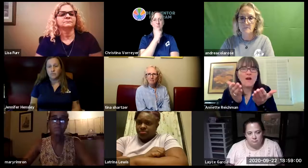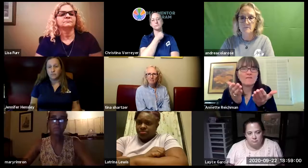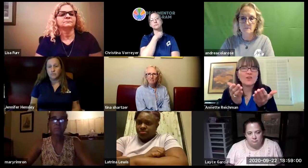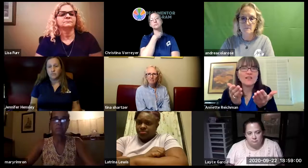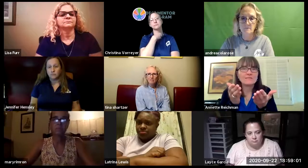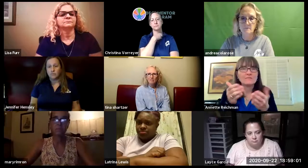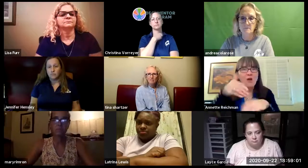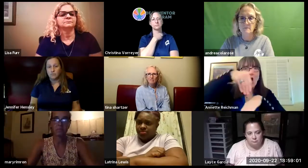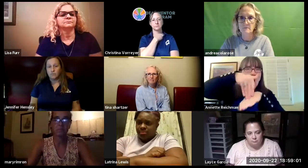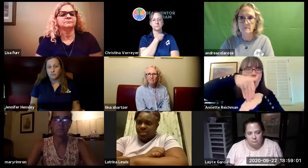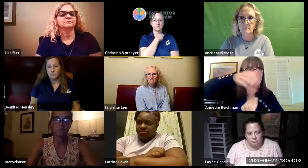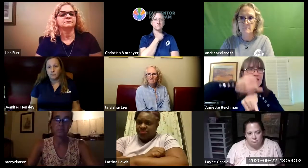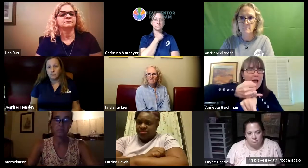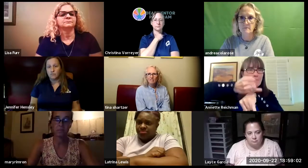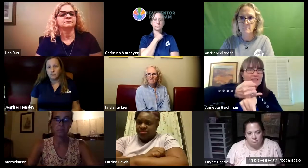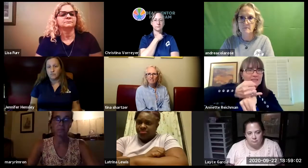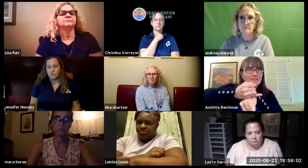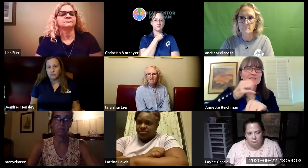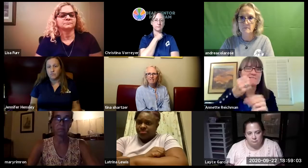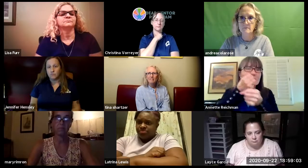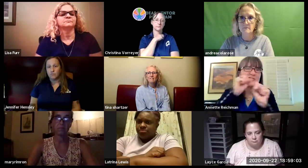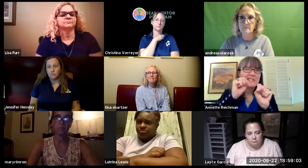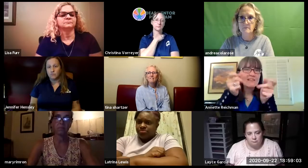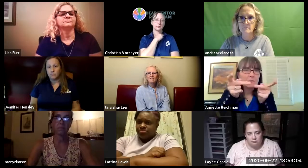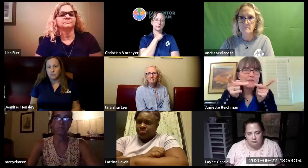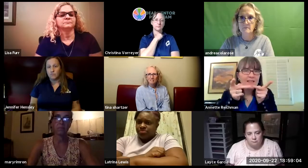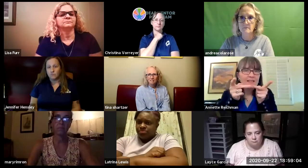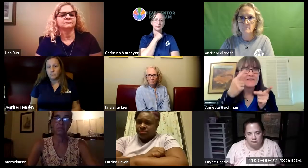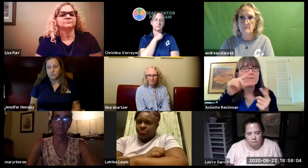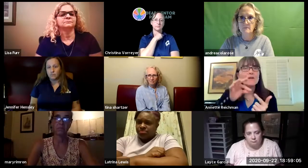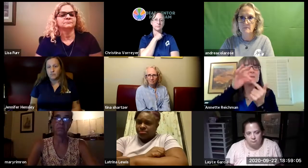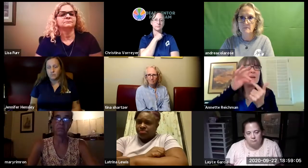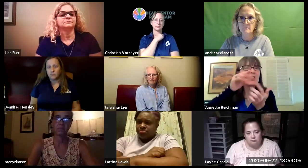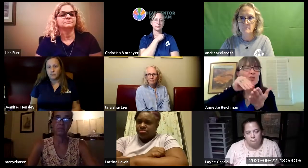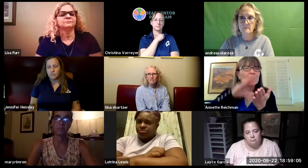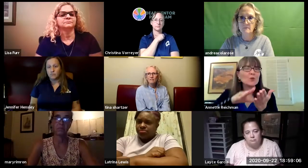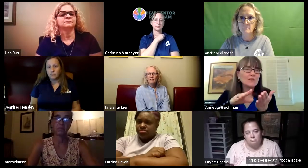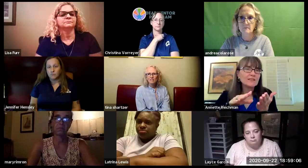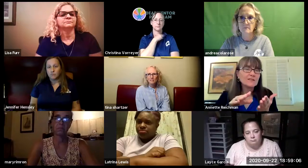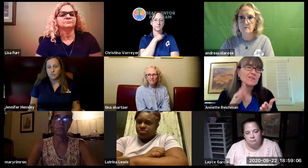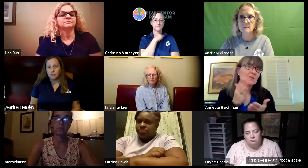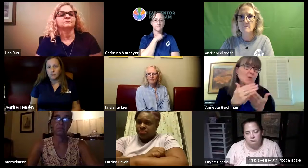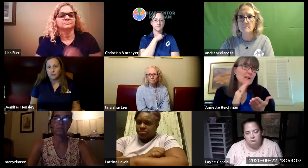right now because those schools